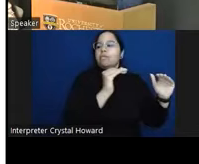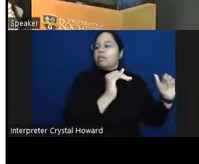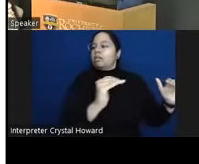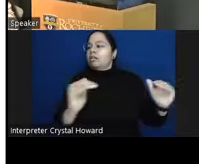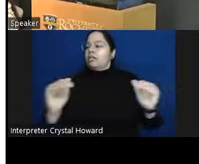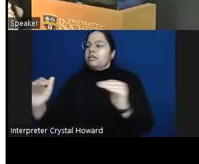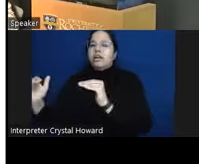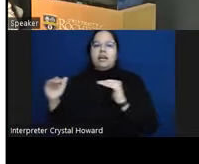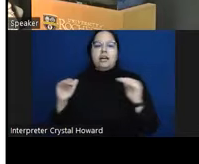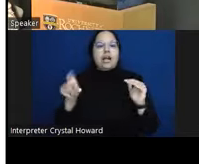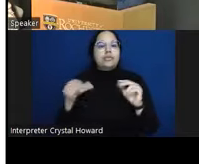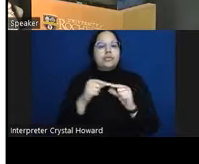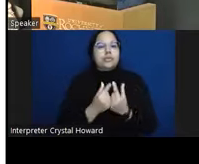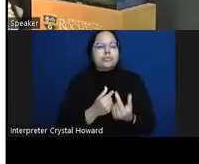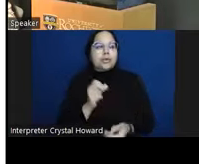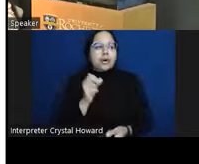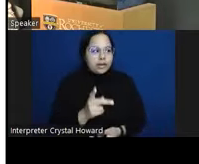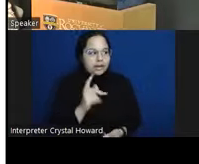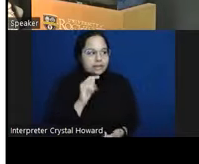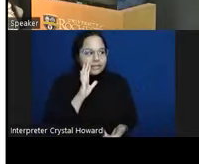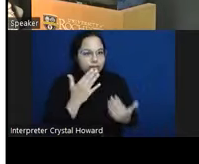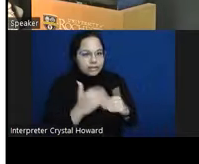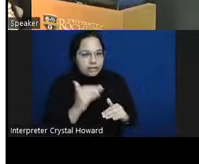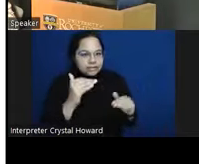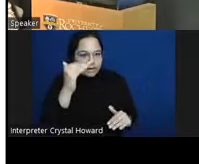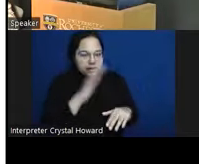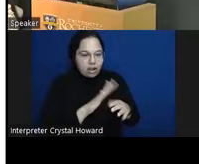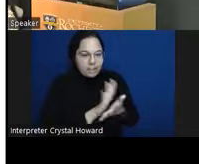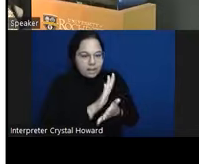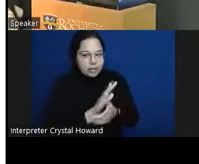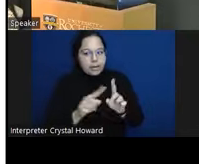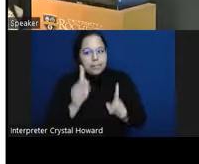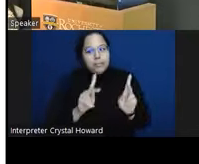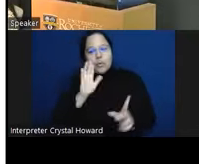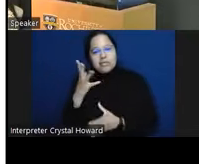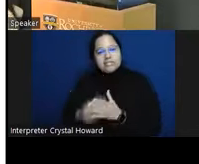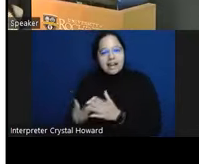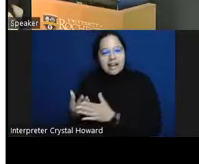will die as a result of what you've done people aren't usually quite this explicit but the kinds